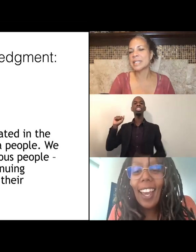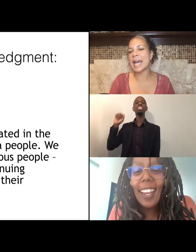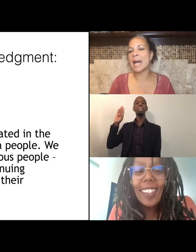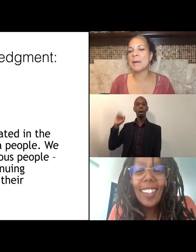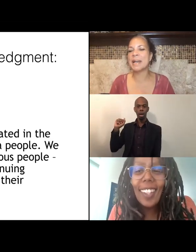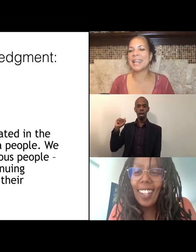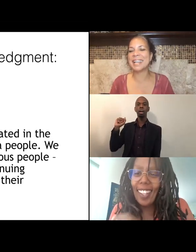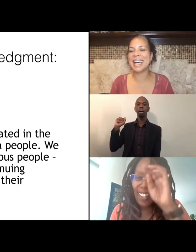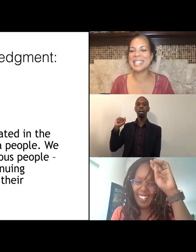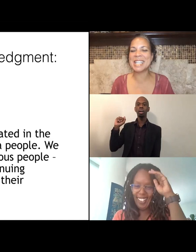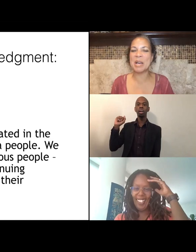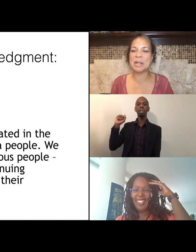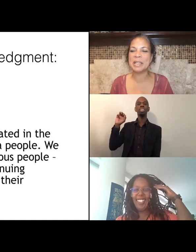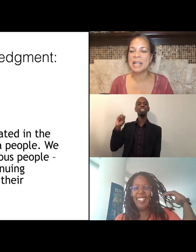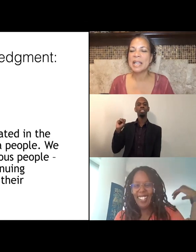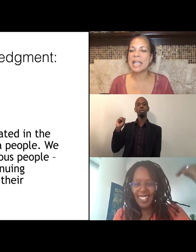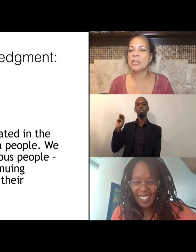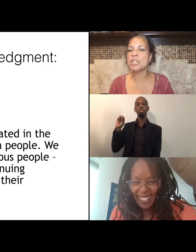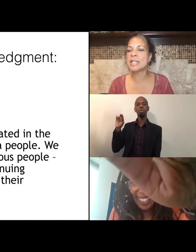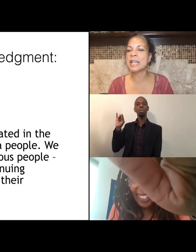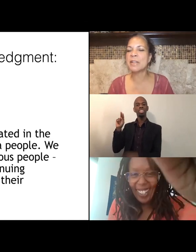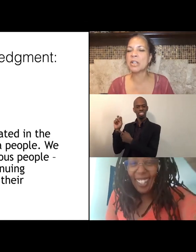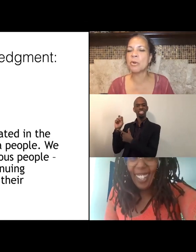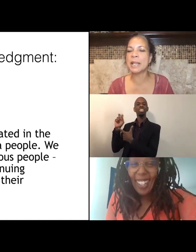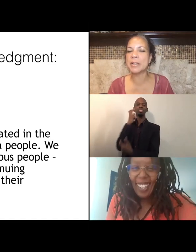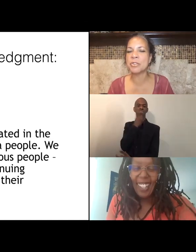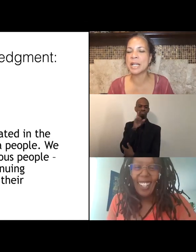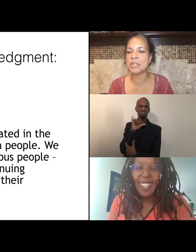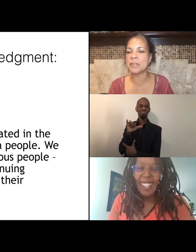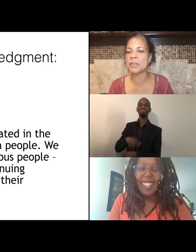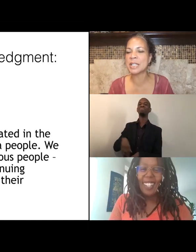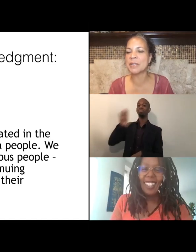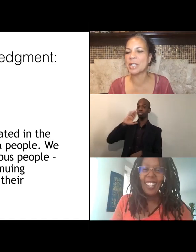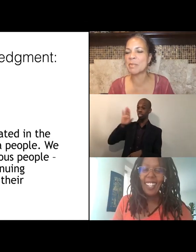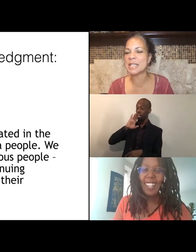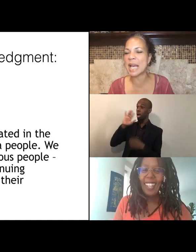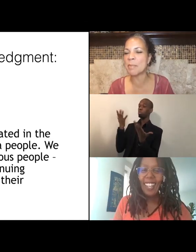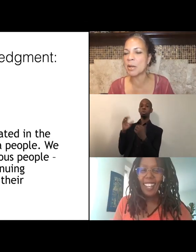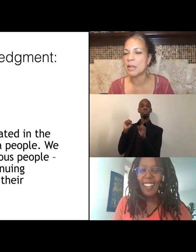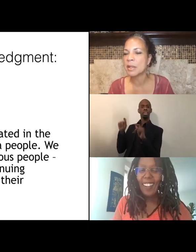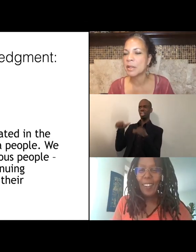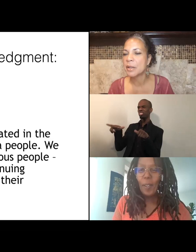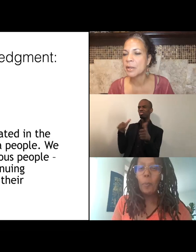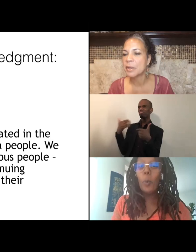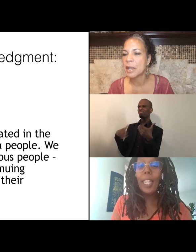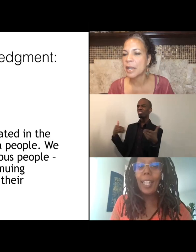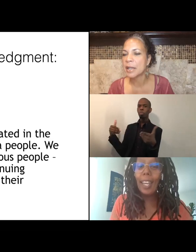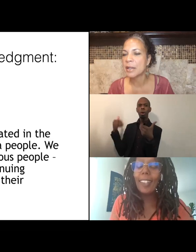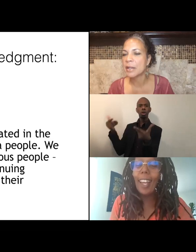Saba, hi, Saba. Can you just give us a quick introduction of yourself? Your name is Saba-- Mwine